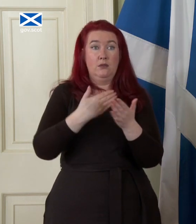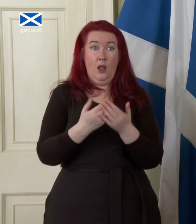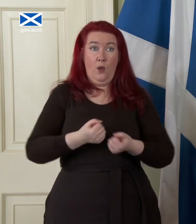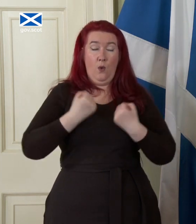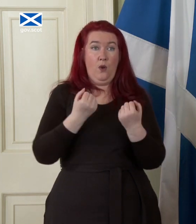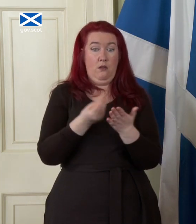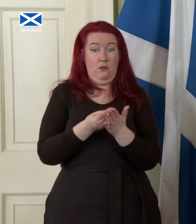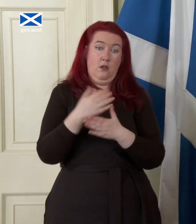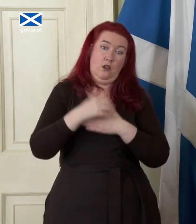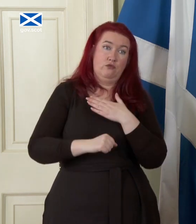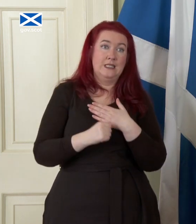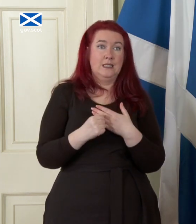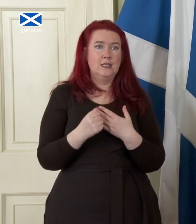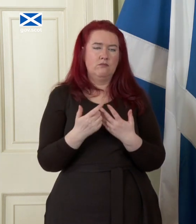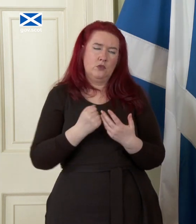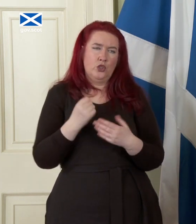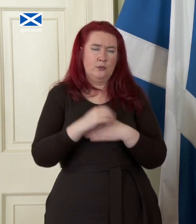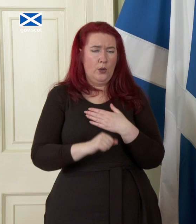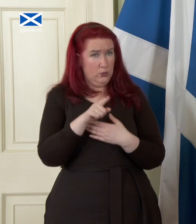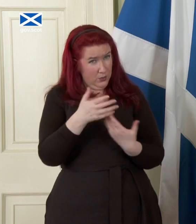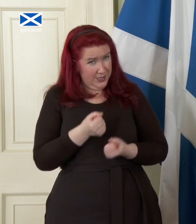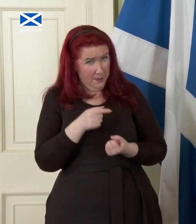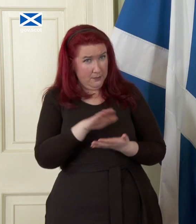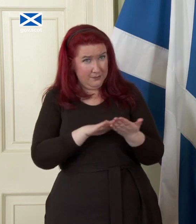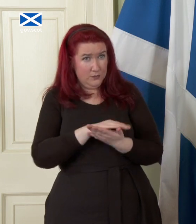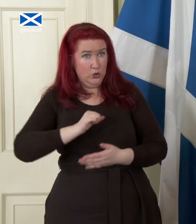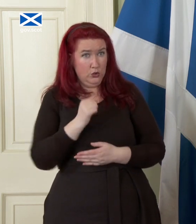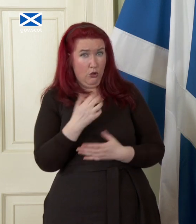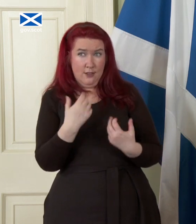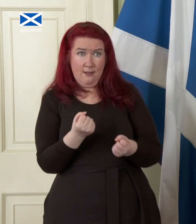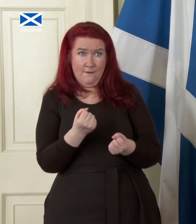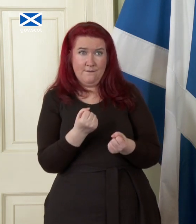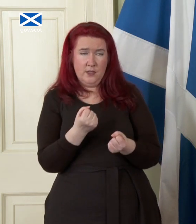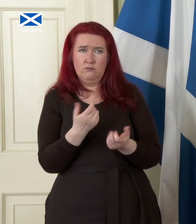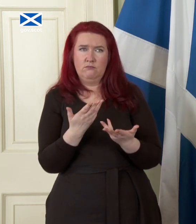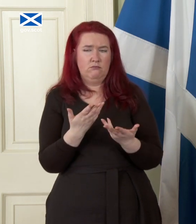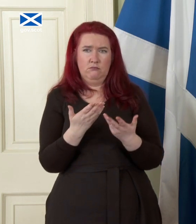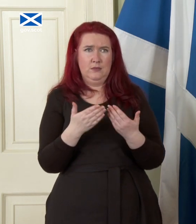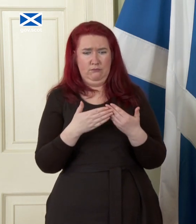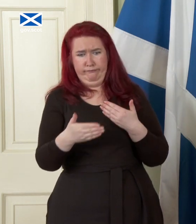do you accept that that means that Scotland would face you know an undefined period potentially a